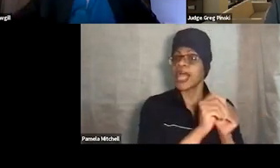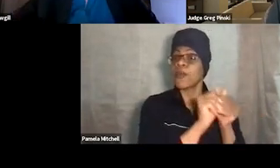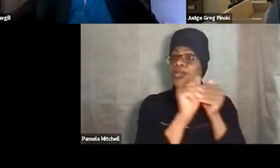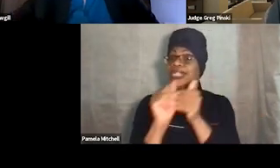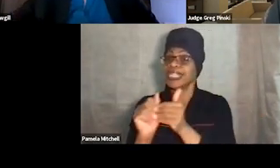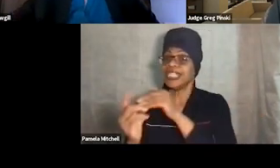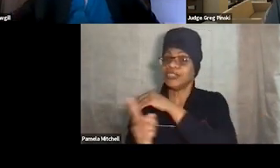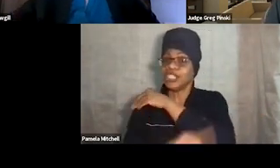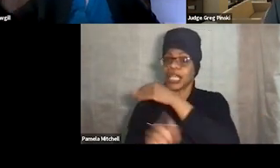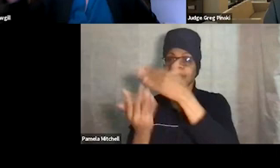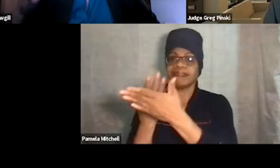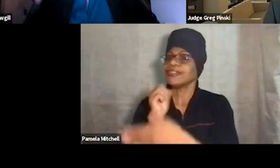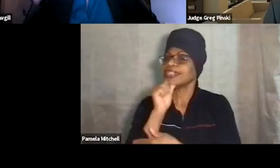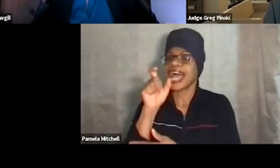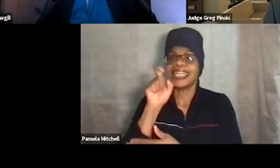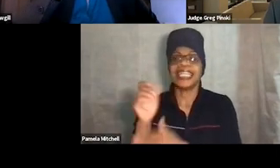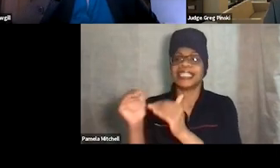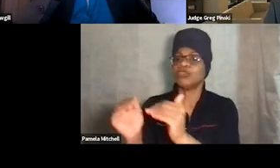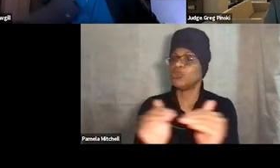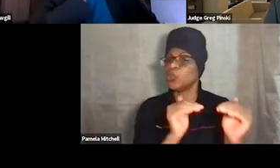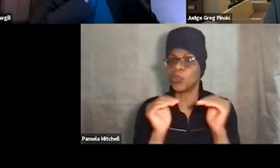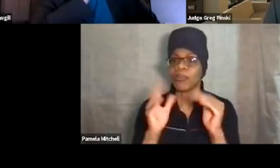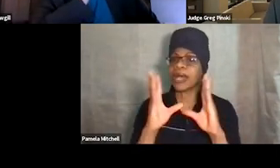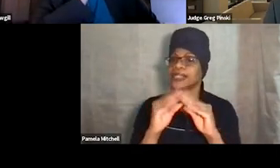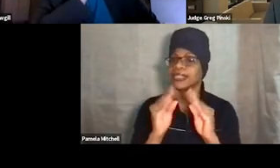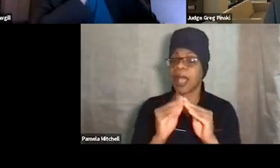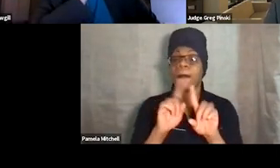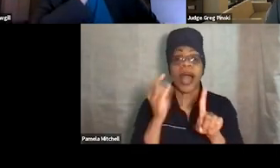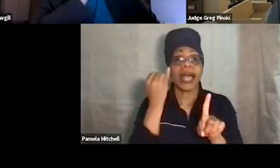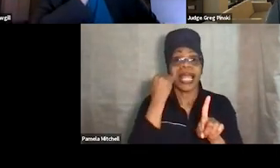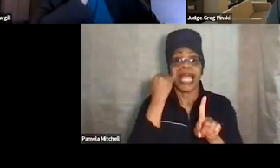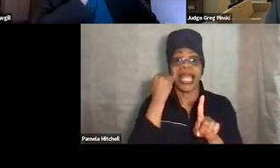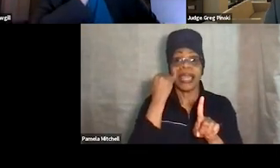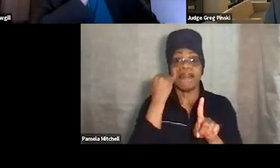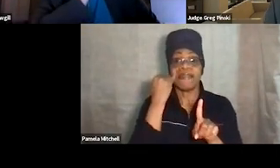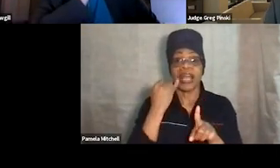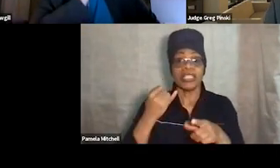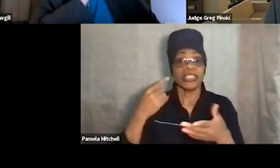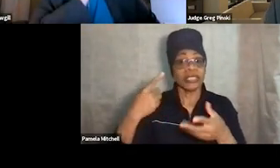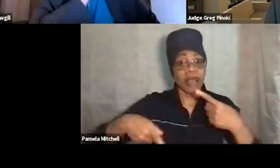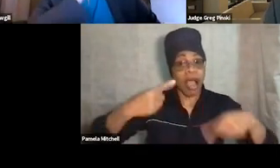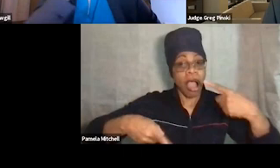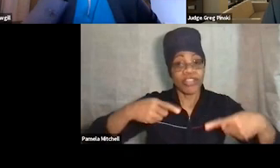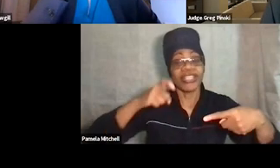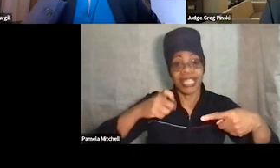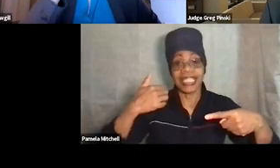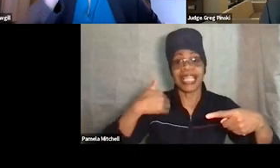you don't need to have a due process hearing. But if that is contested, then you need to have a hearing with basic due process safeguards.